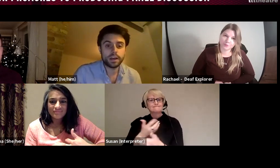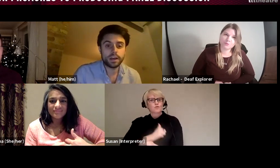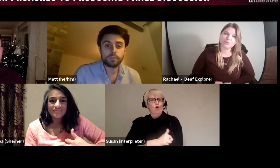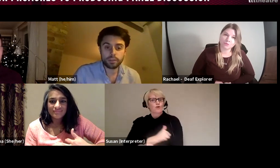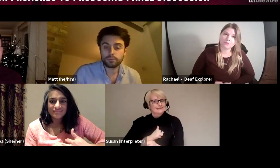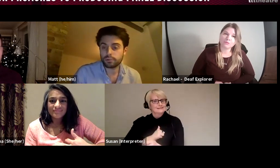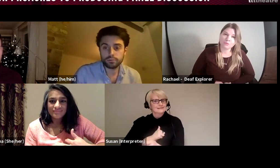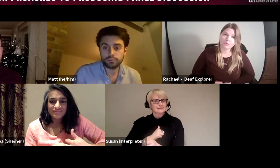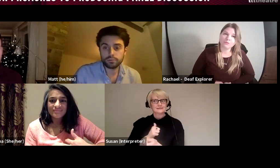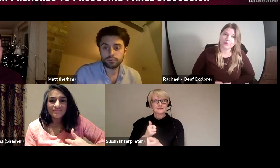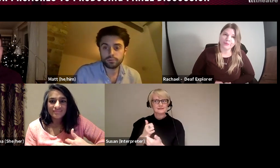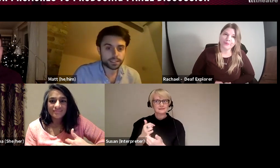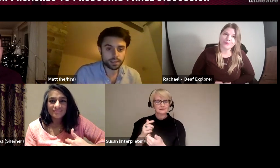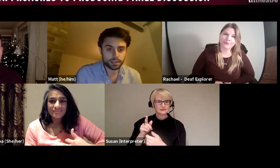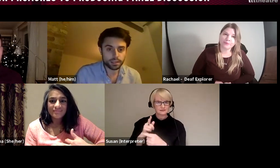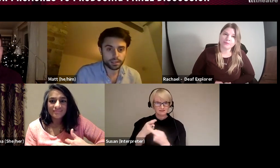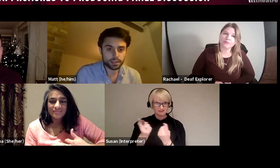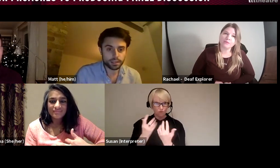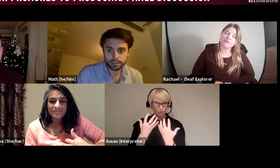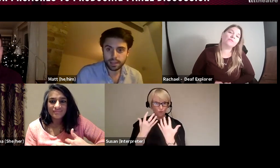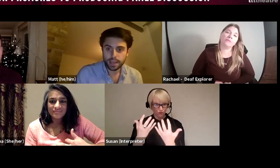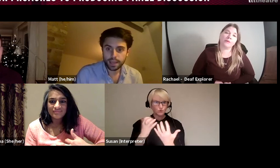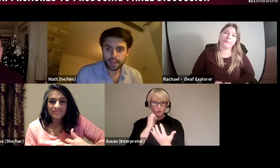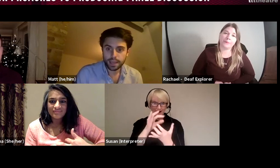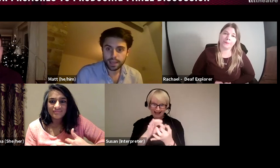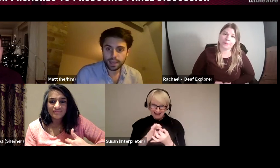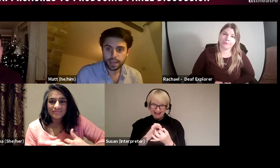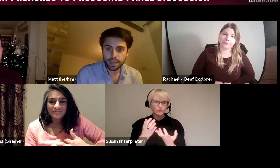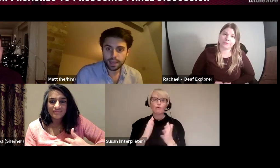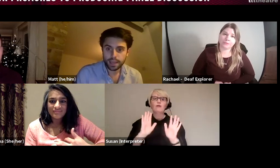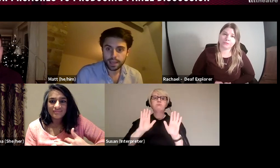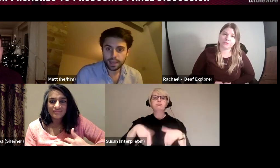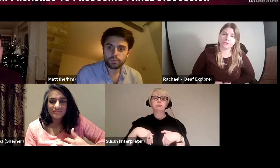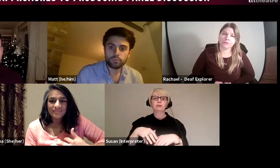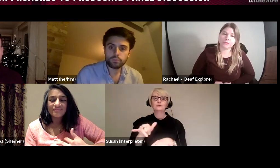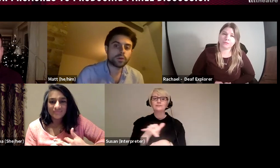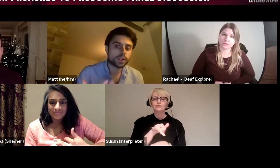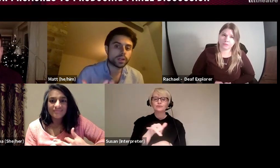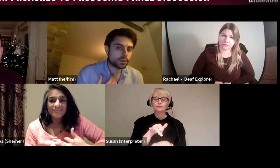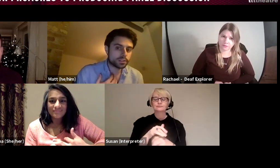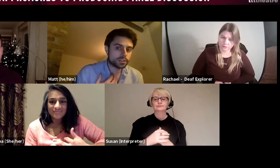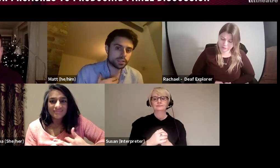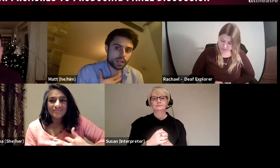about whether or not your audience will actually engage. I think one of my experiences